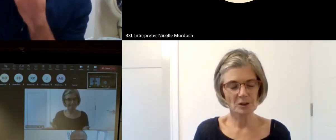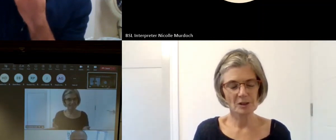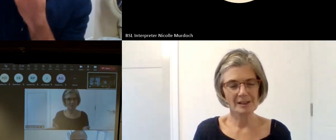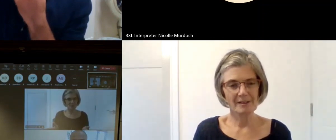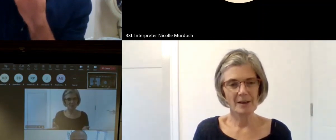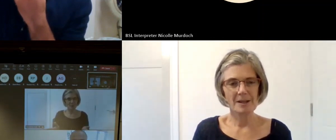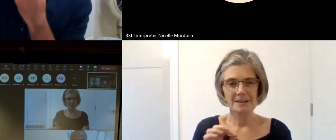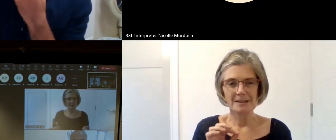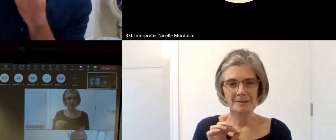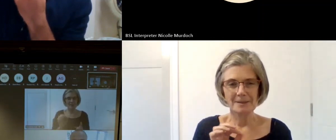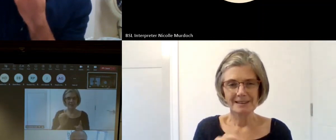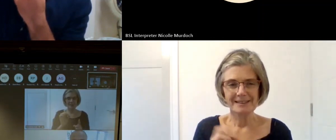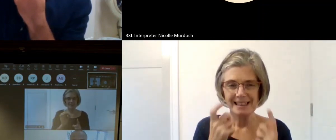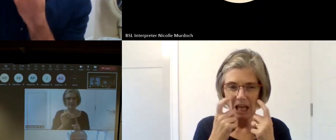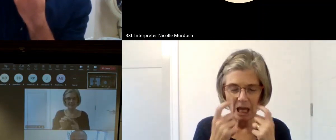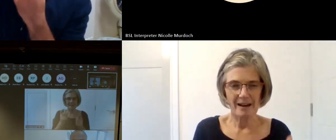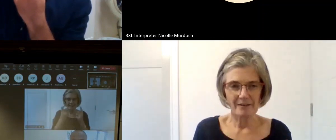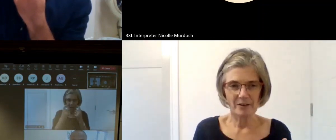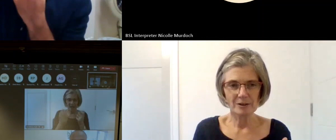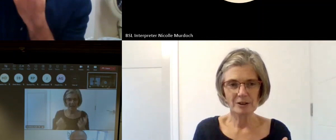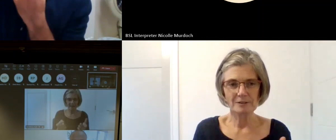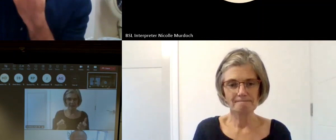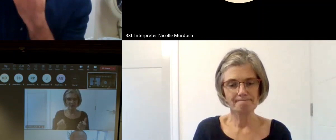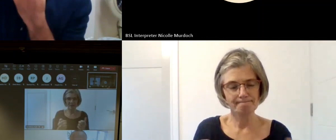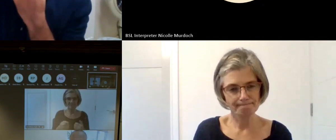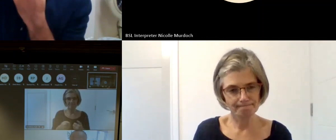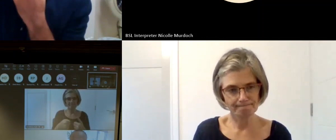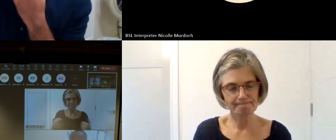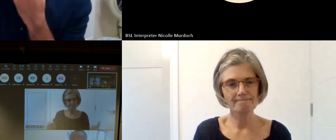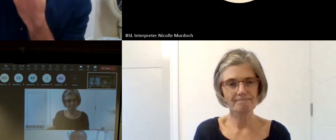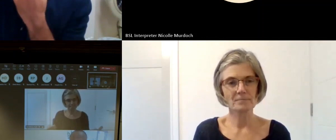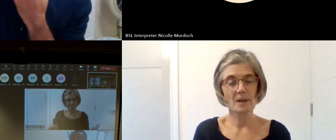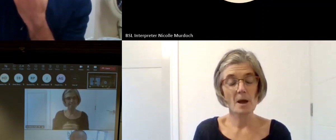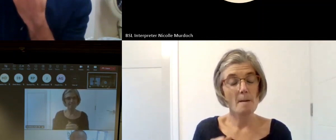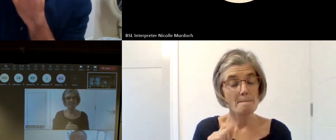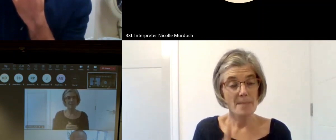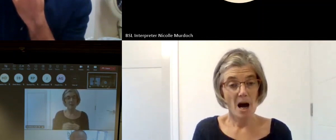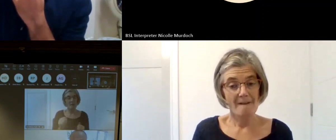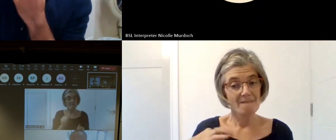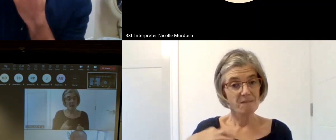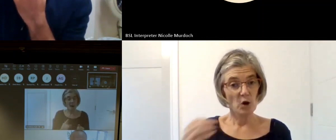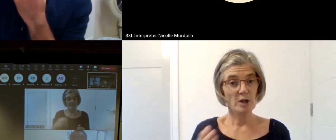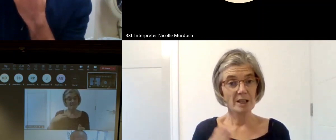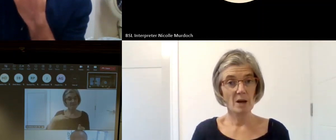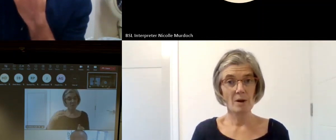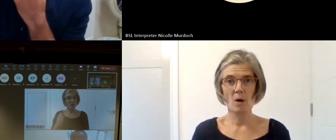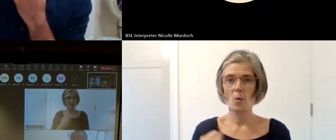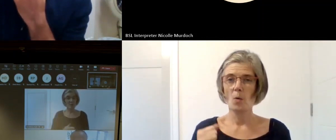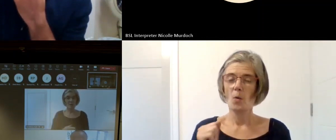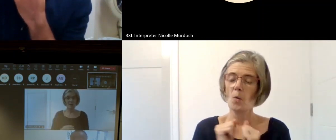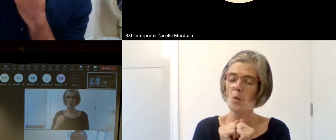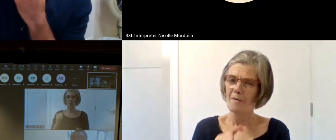that the volunteering work doesn't have value like I spoke a bit in as well about how much richer and